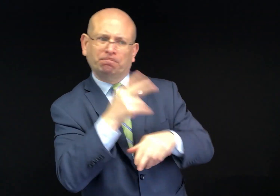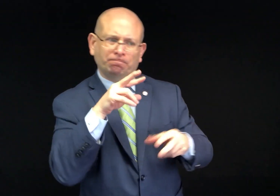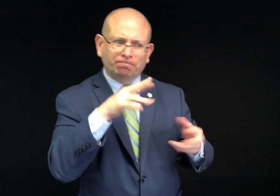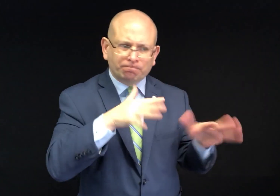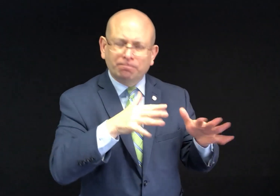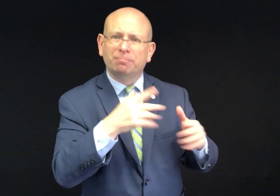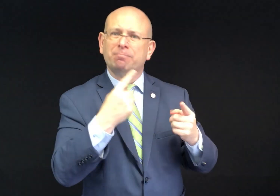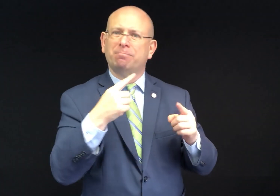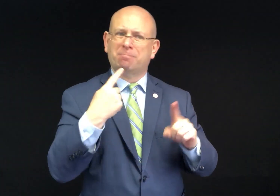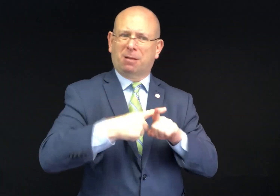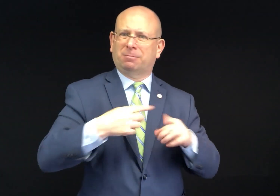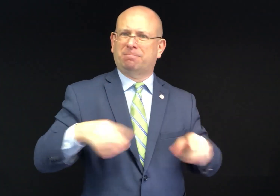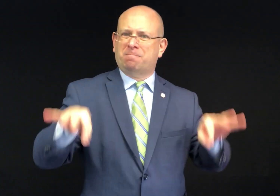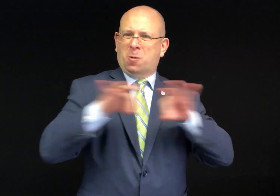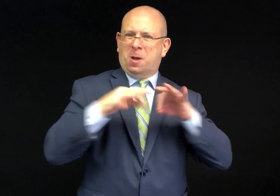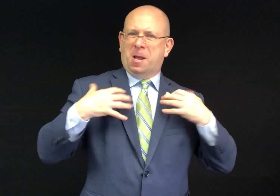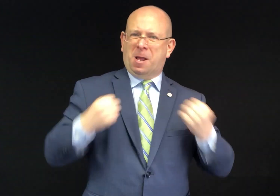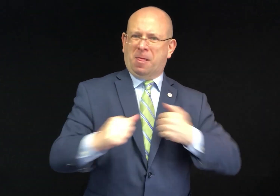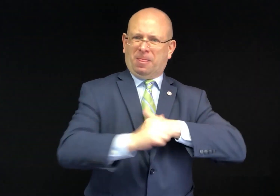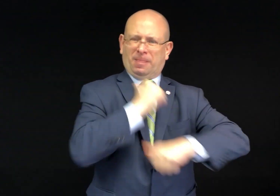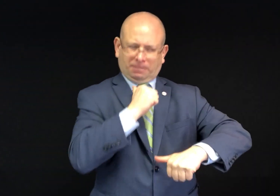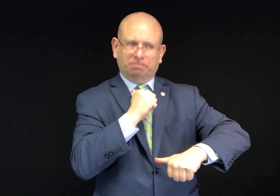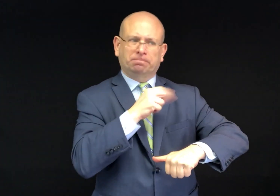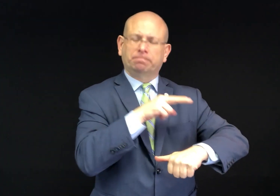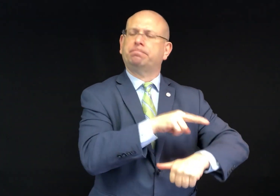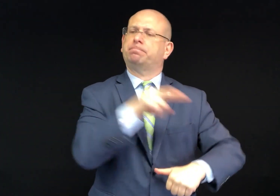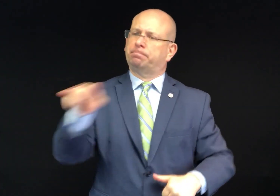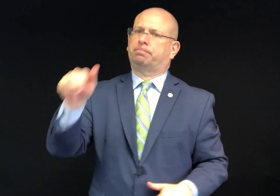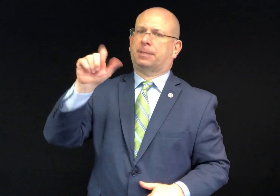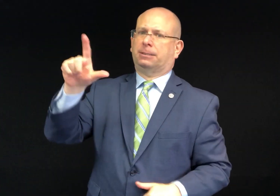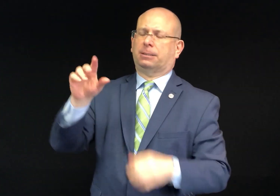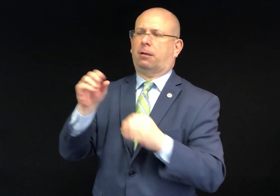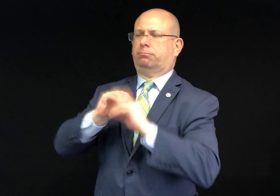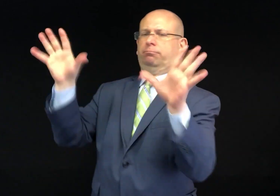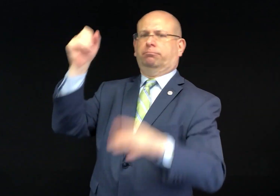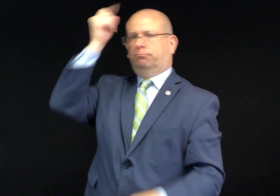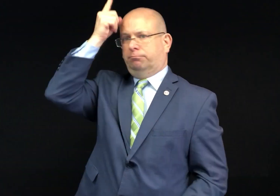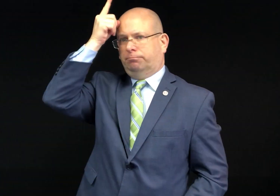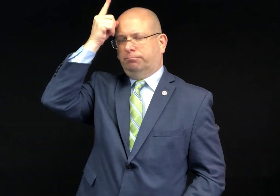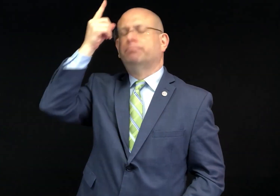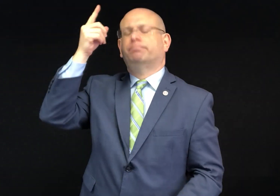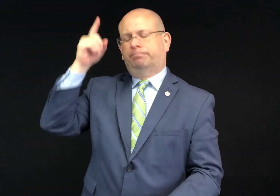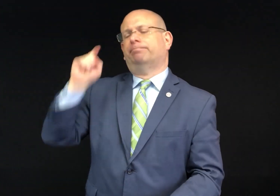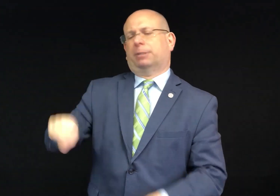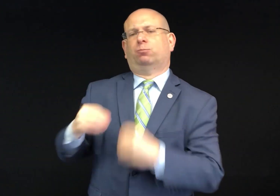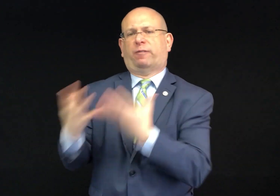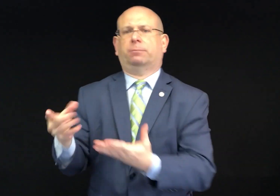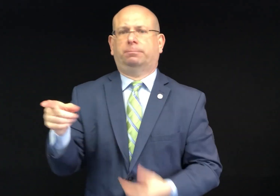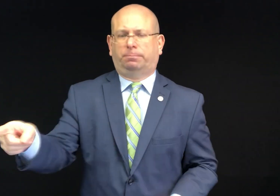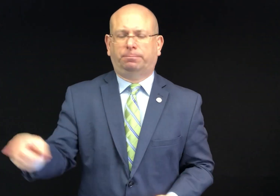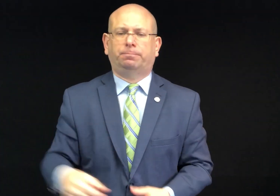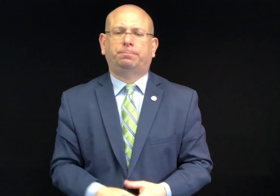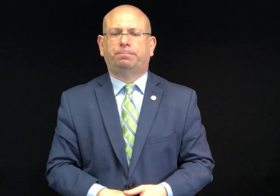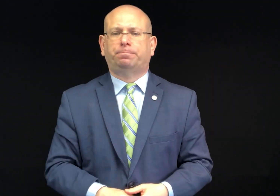who use a different language, ASL. With their lives at risk due to the pandemic, it is important to provide the information in ASL so that deaf and hard of hearing people have access to this information.